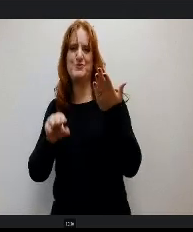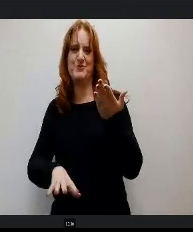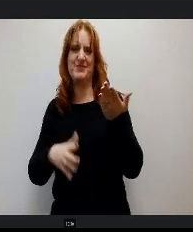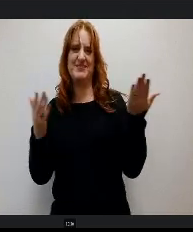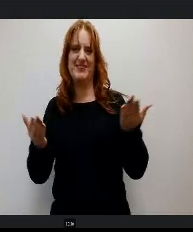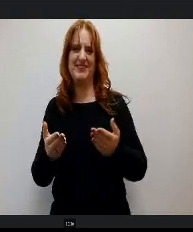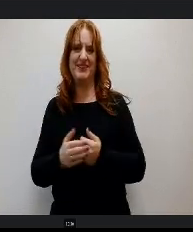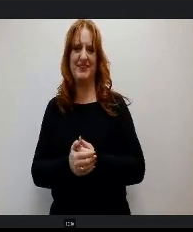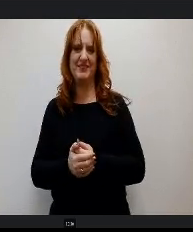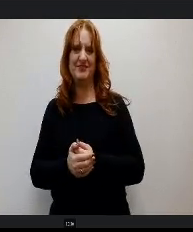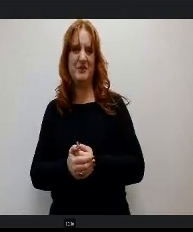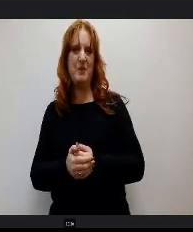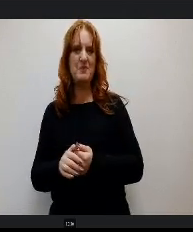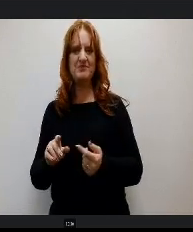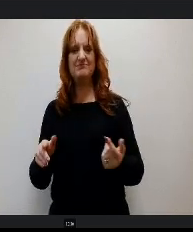close and personal. So come on up front and we'll line up.